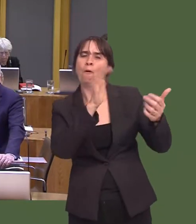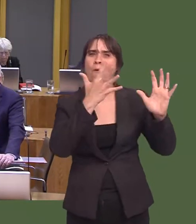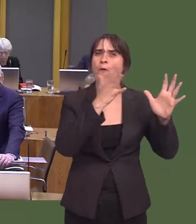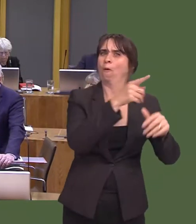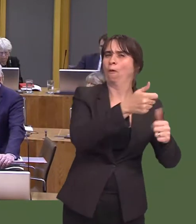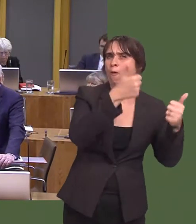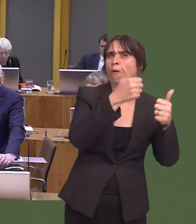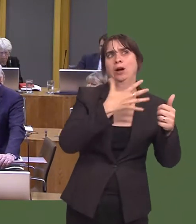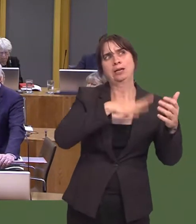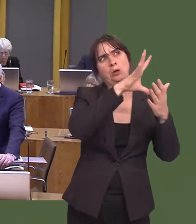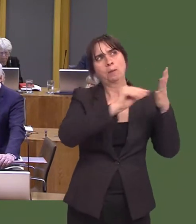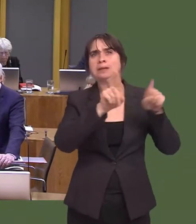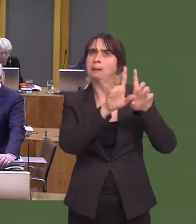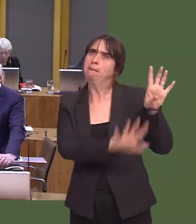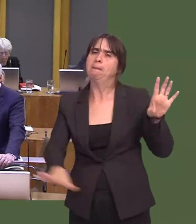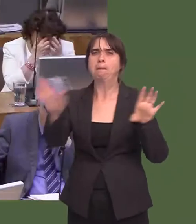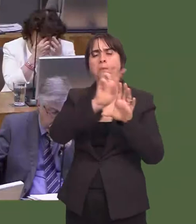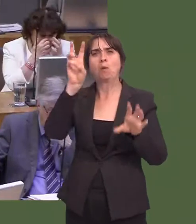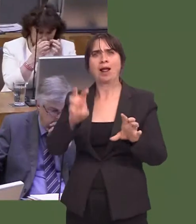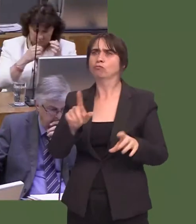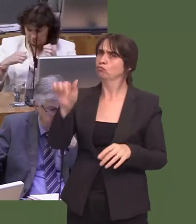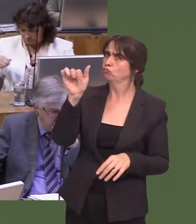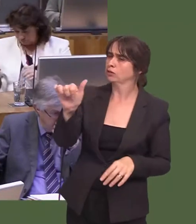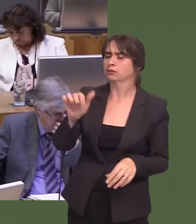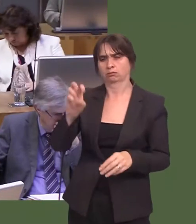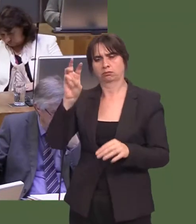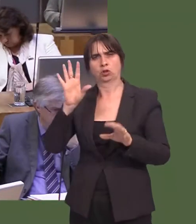Itís right, of course, that young people have the opportunity not just to gain qualifications,